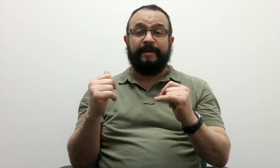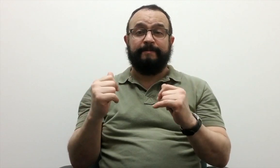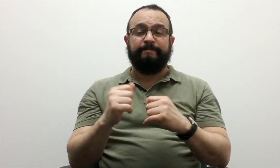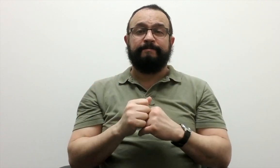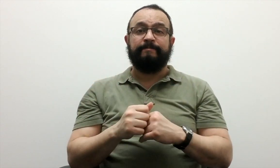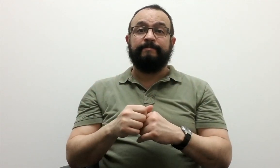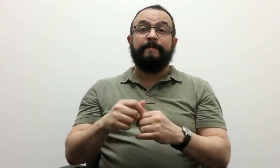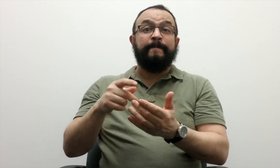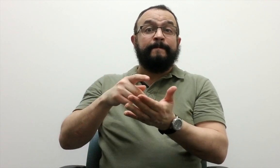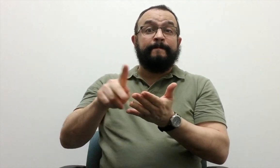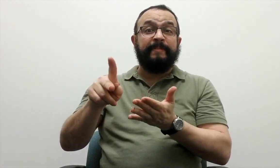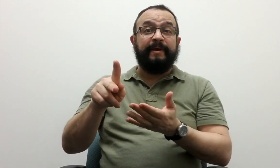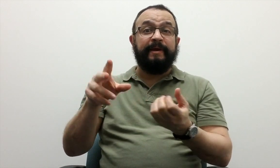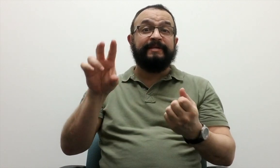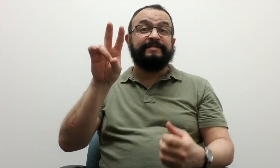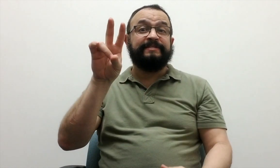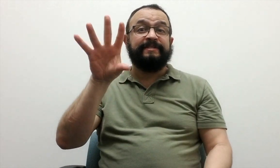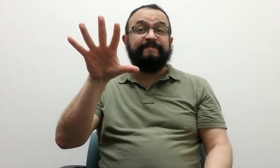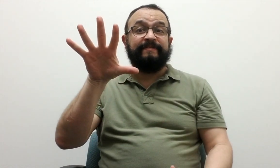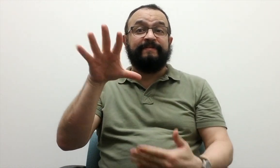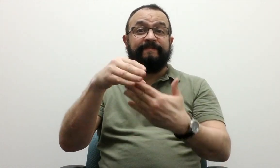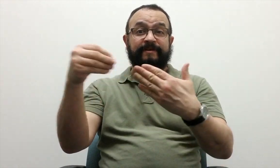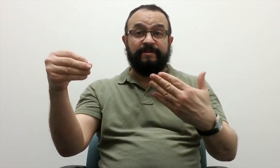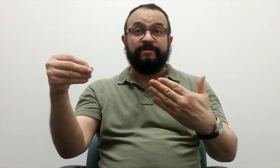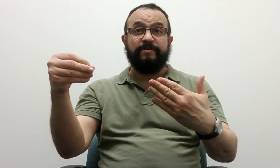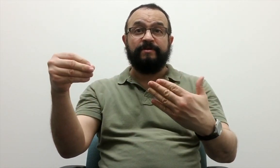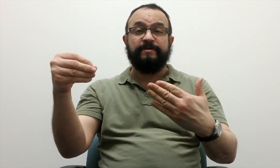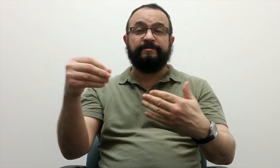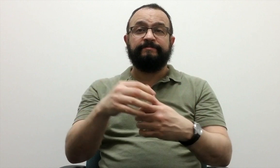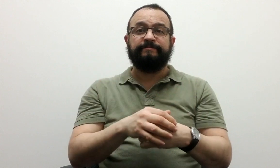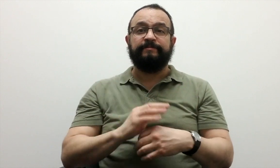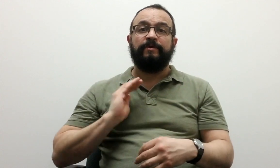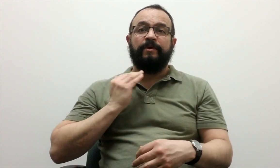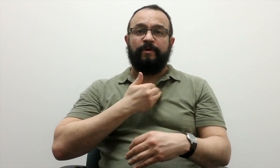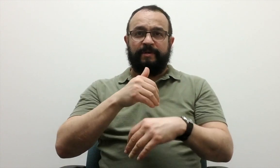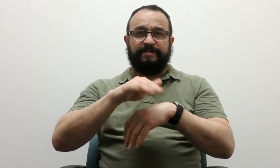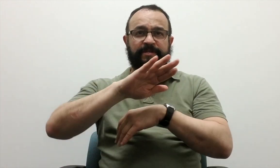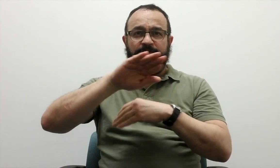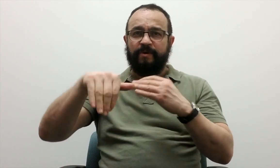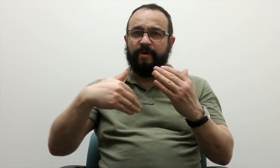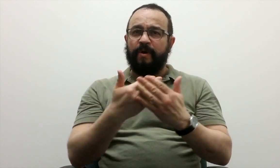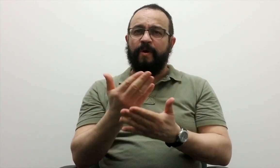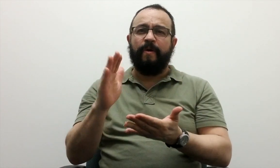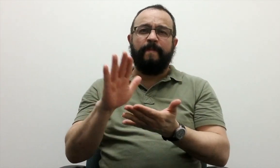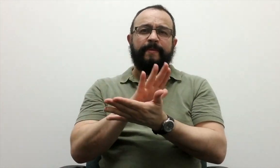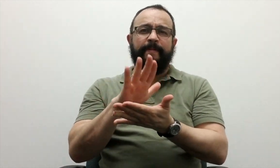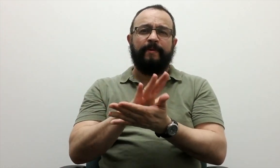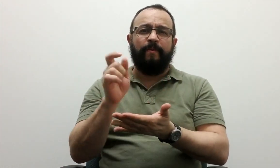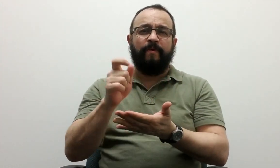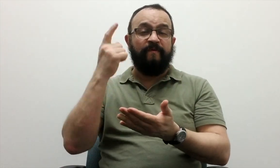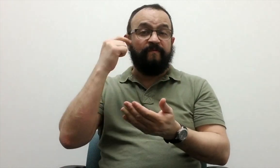Pay a $75 non-refundable deposit to hold your space. We will send you all paperworks for